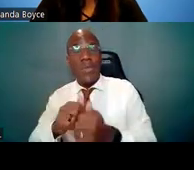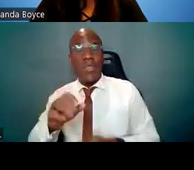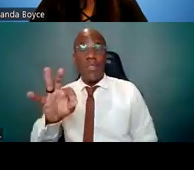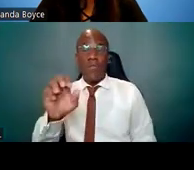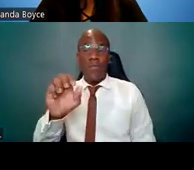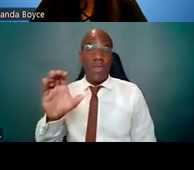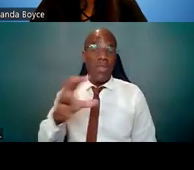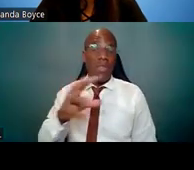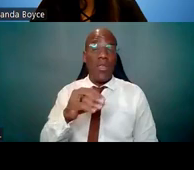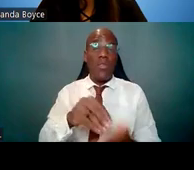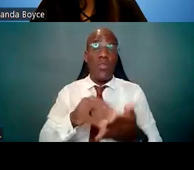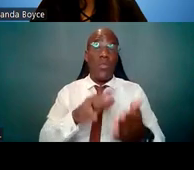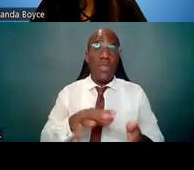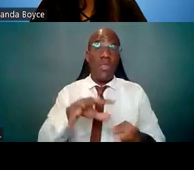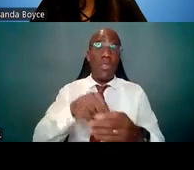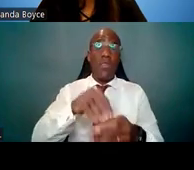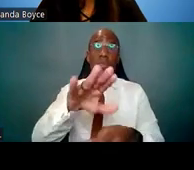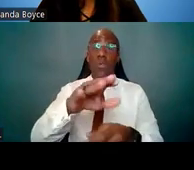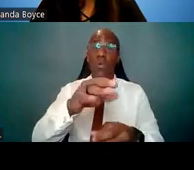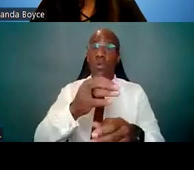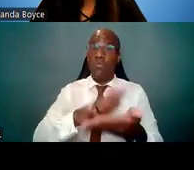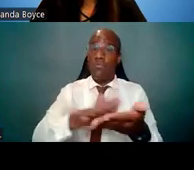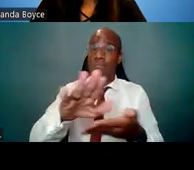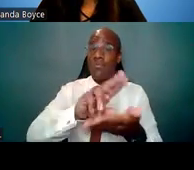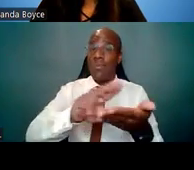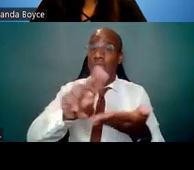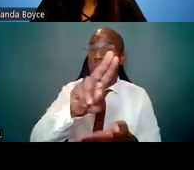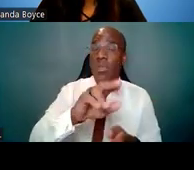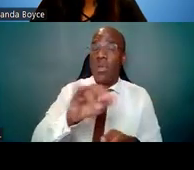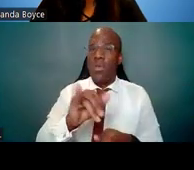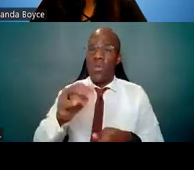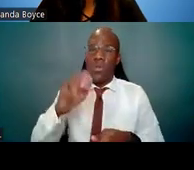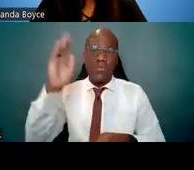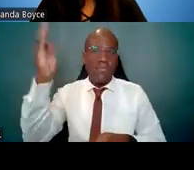and any seminars or workshops that focus on things like career development,